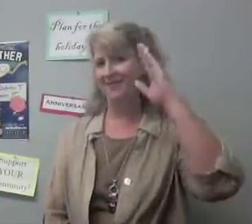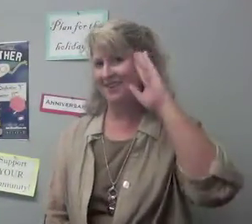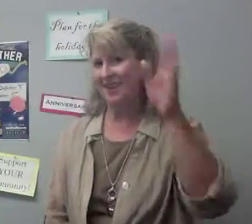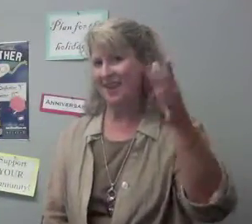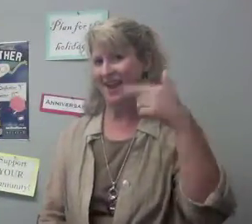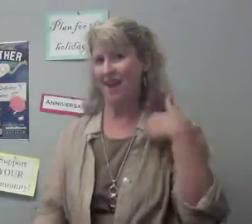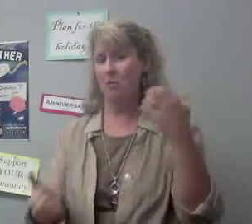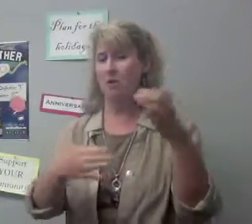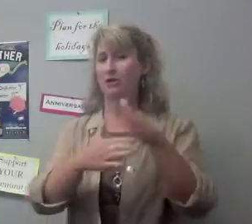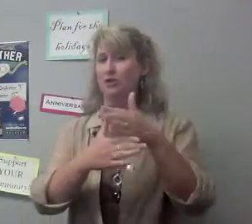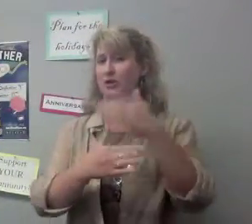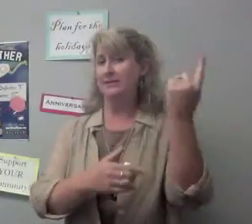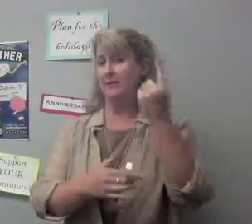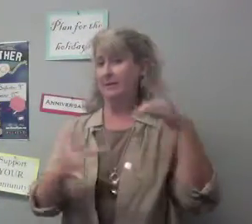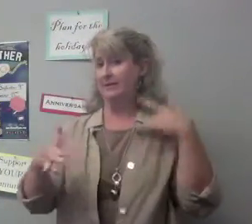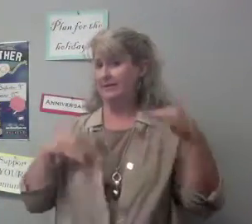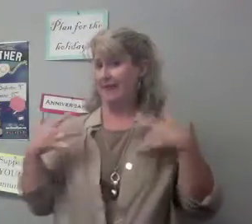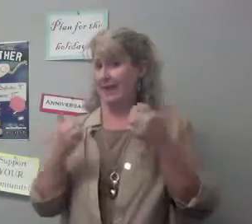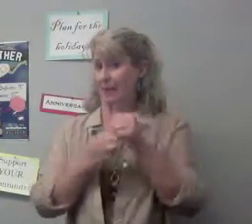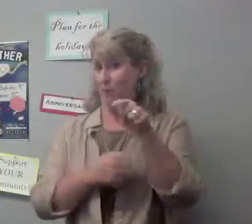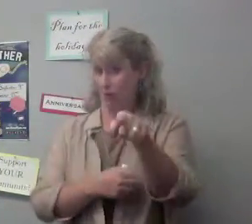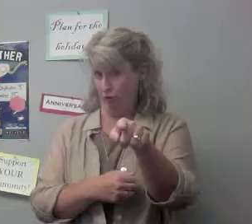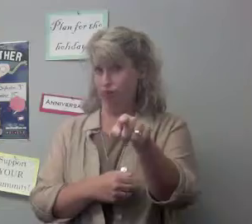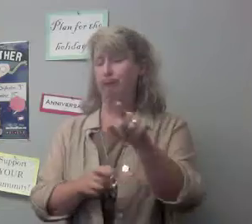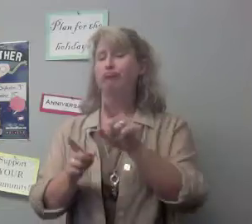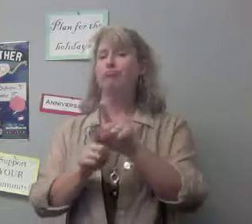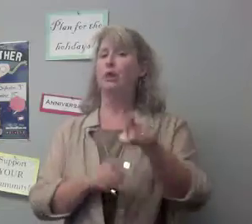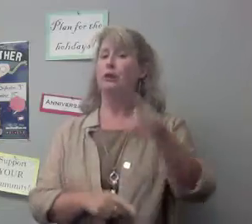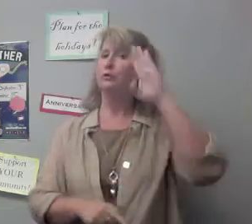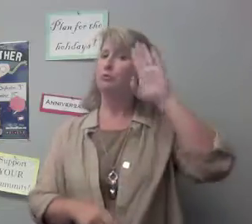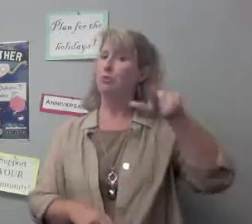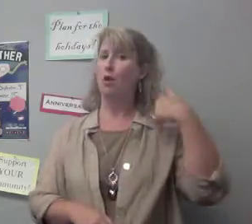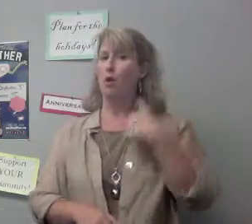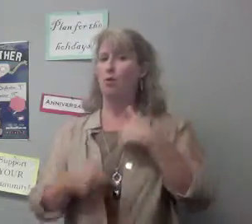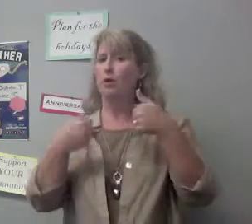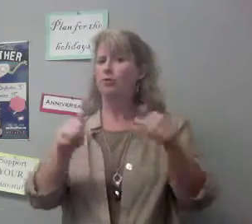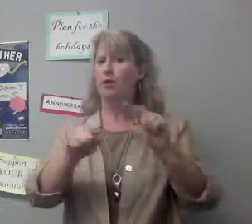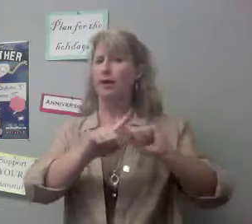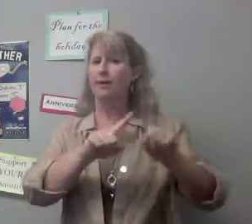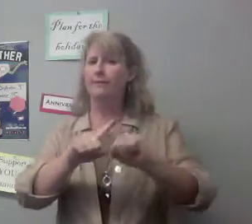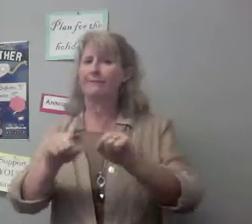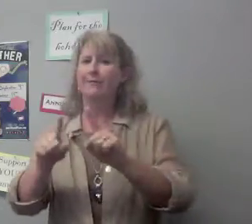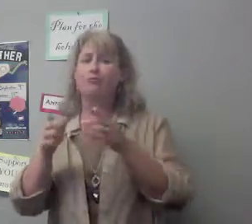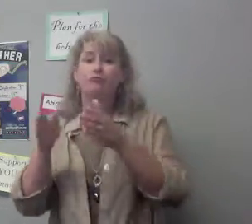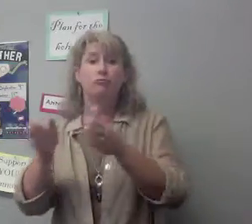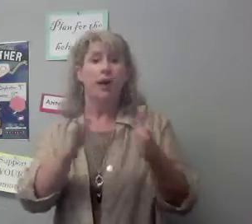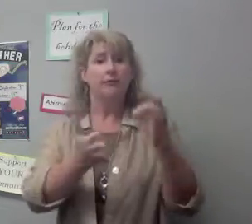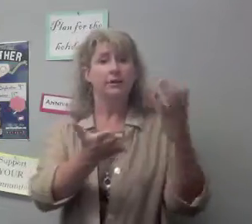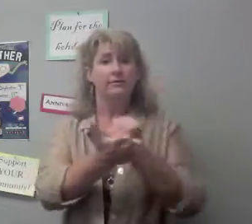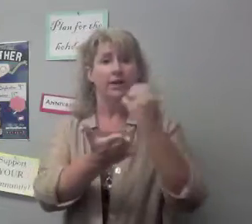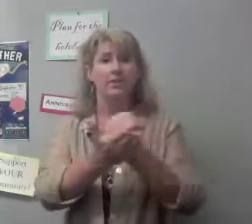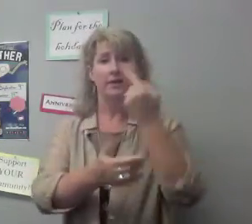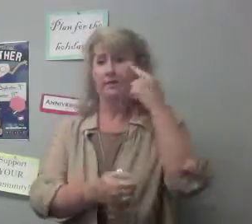Hello! I want to share something exciting with you! As you know we are trying different strategies of fundraising